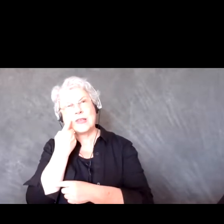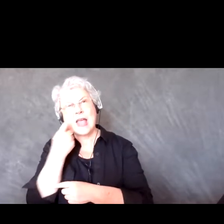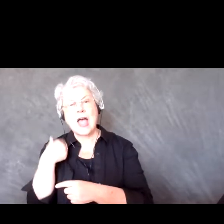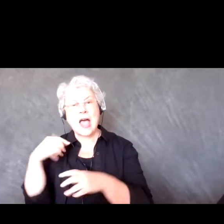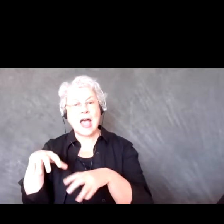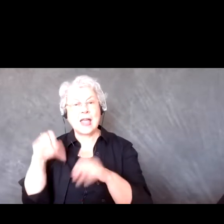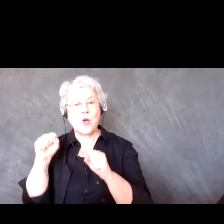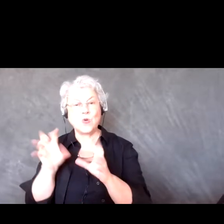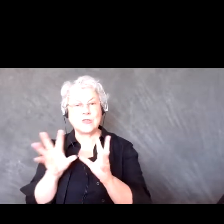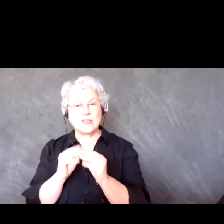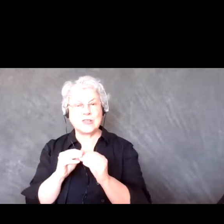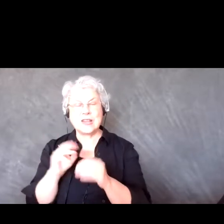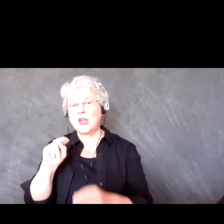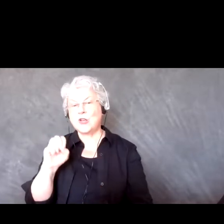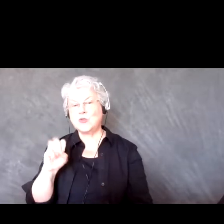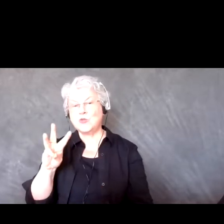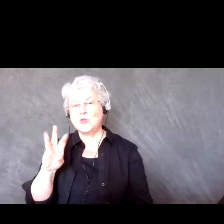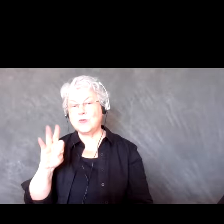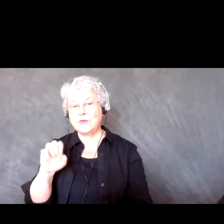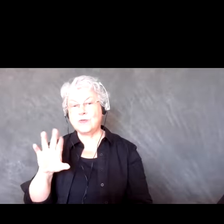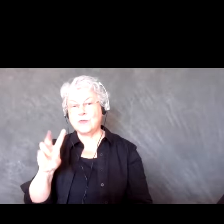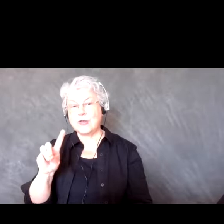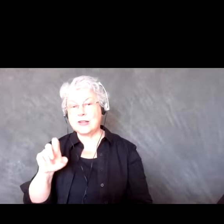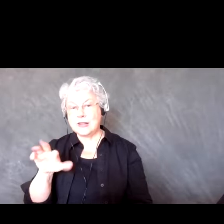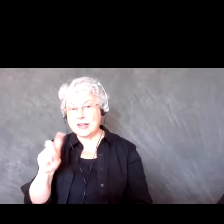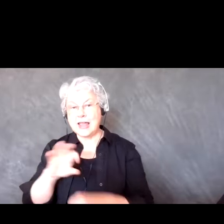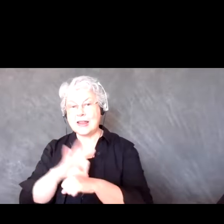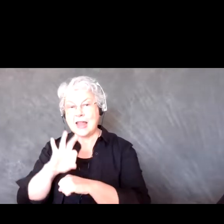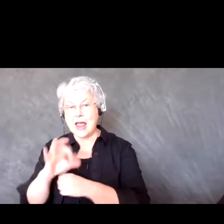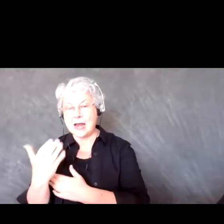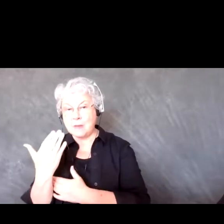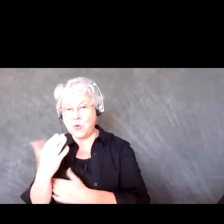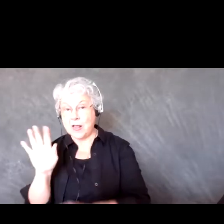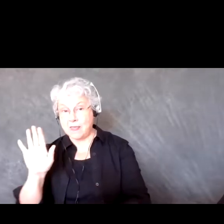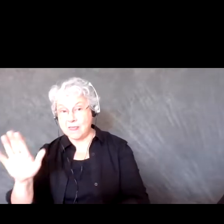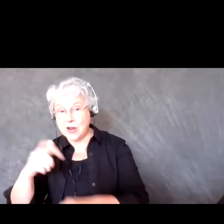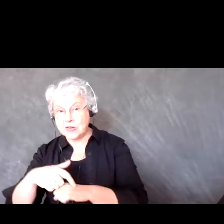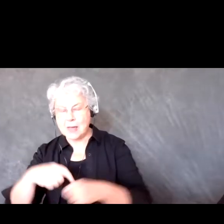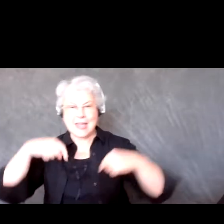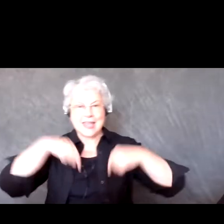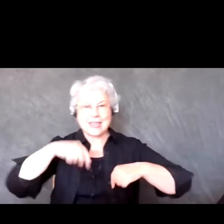in Newfoundland at 9:00 a.m. their time, so I was up here at 4:00 a.m. in BC time.